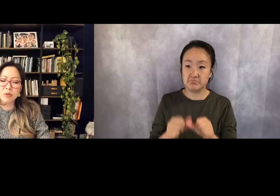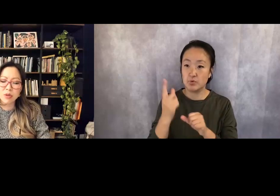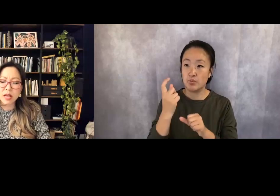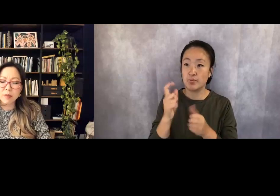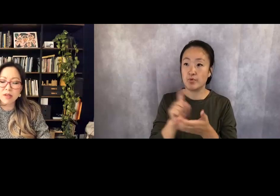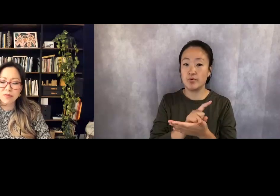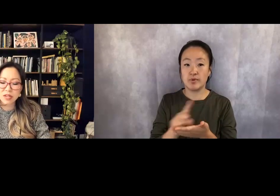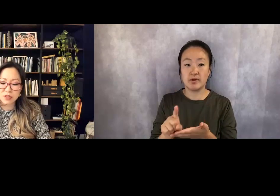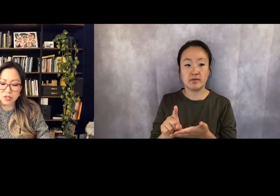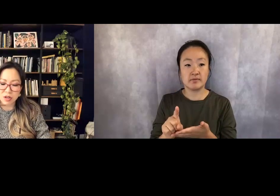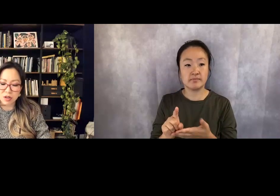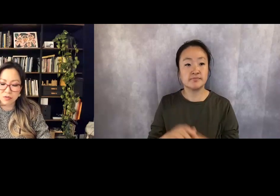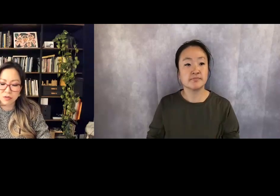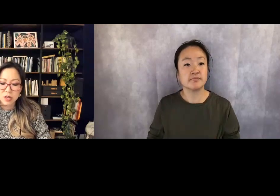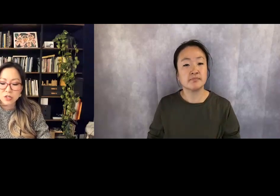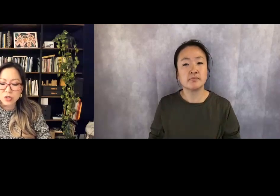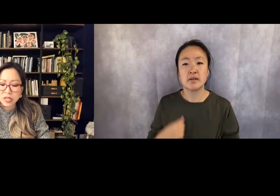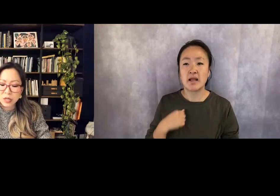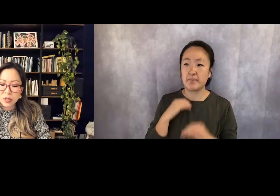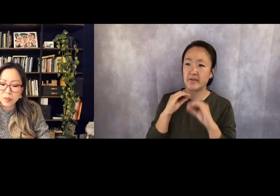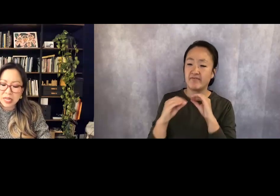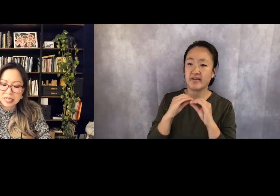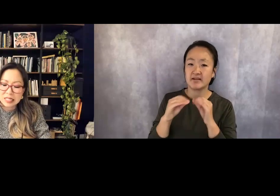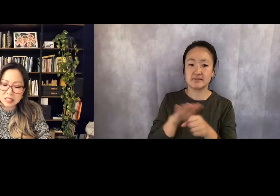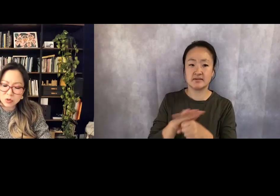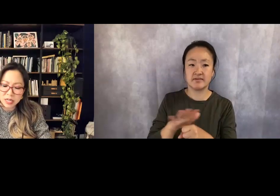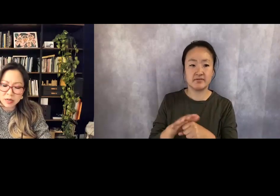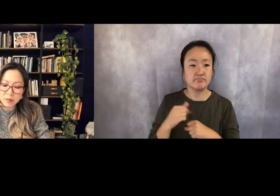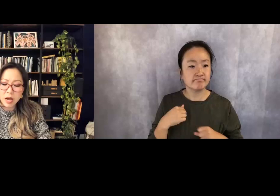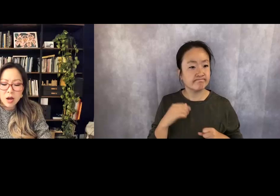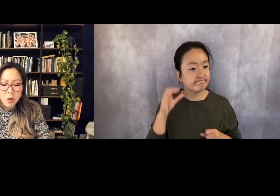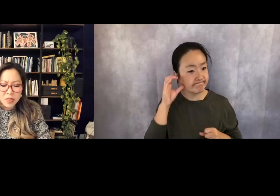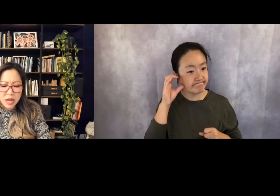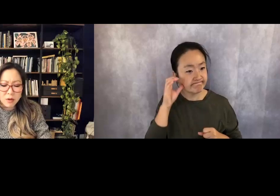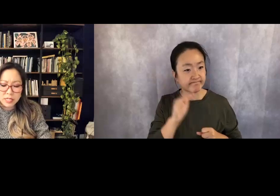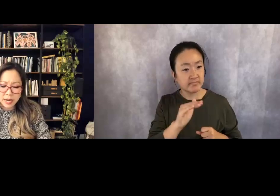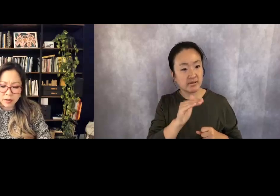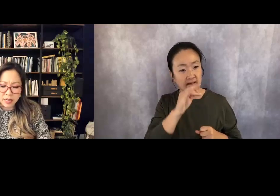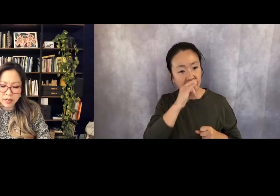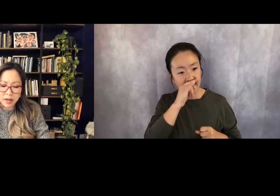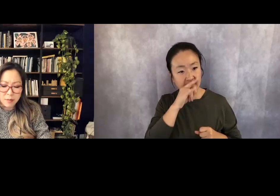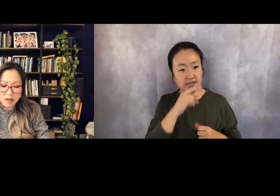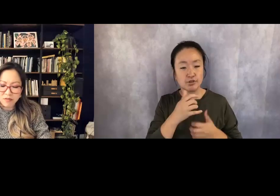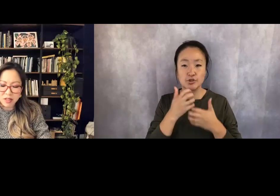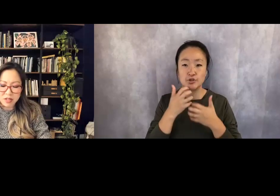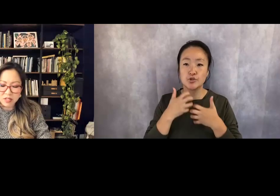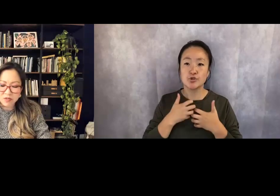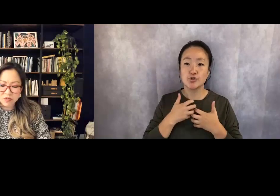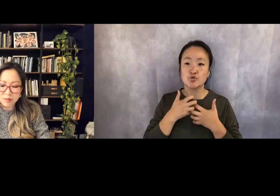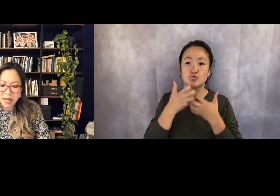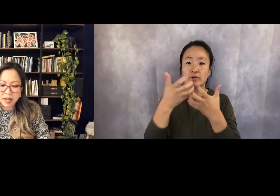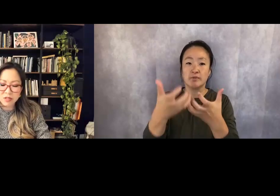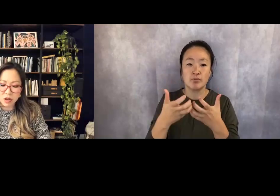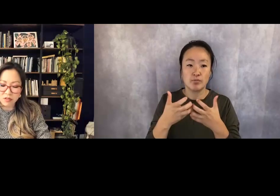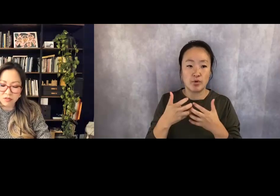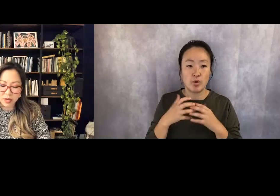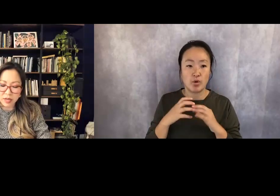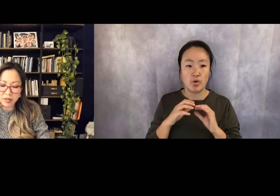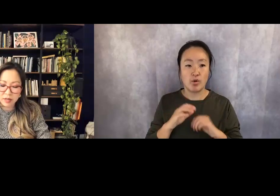When will I be fixed enough to hear my kids scream without tearing my father's phantom hands off me!